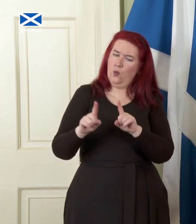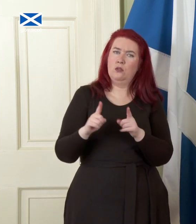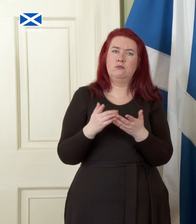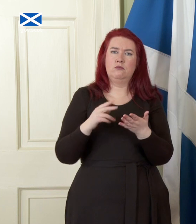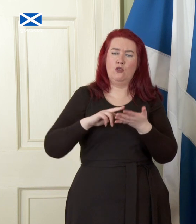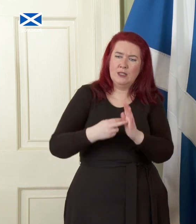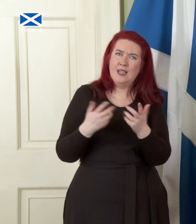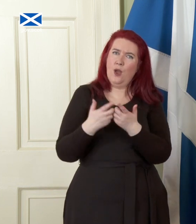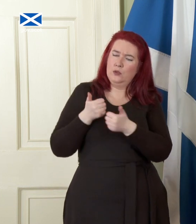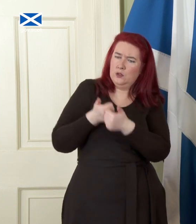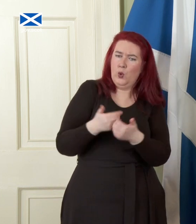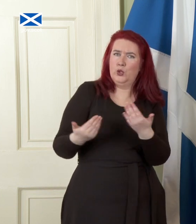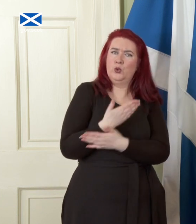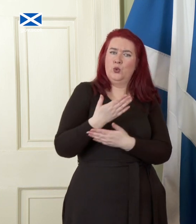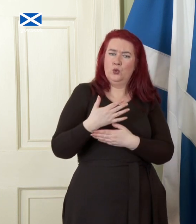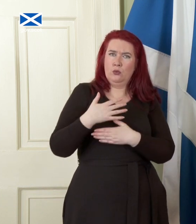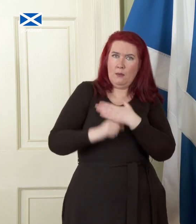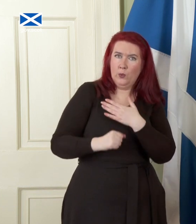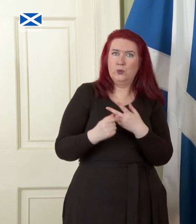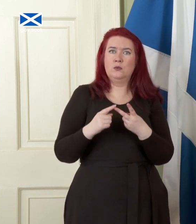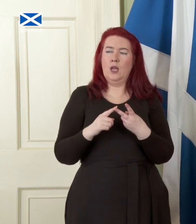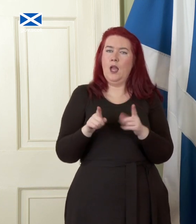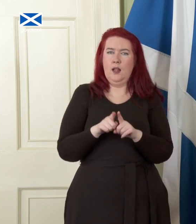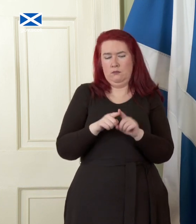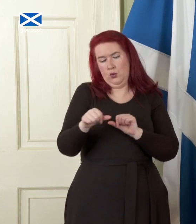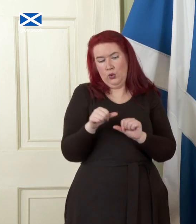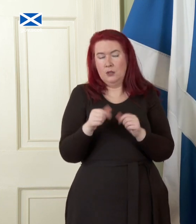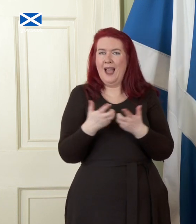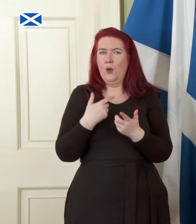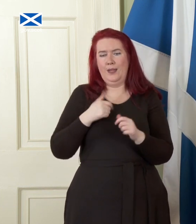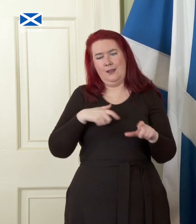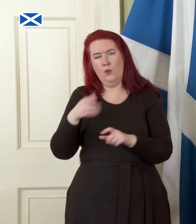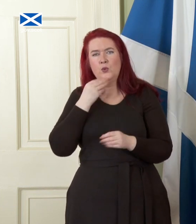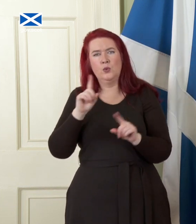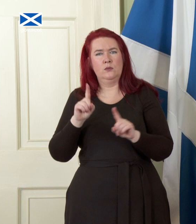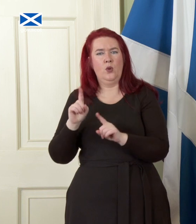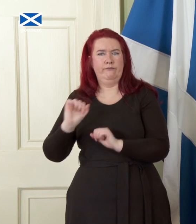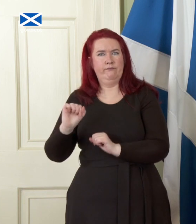currency and in the shorter term our continued use of Sterling. The paper also sets out the approach